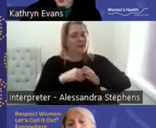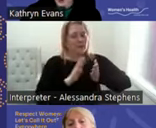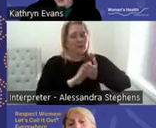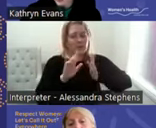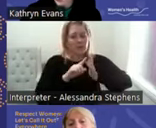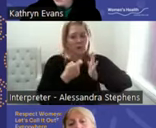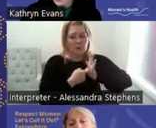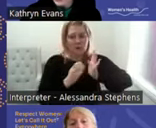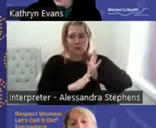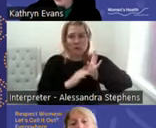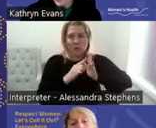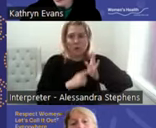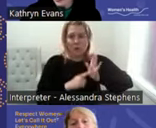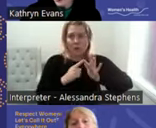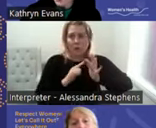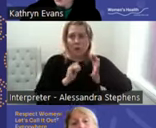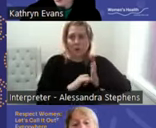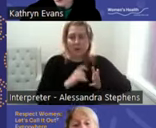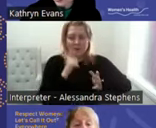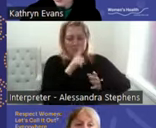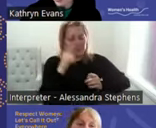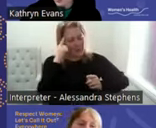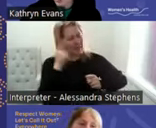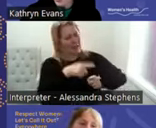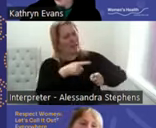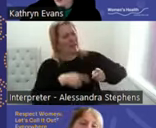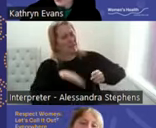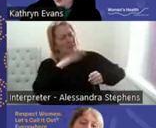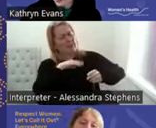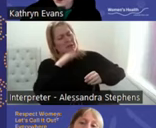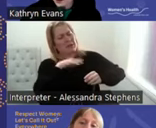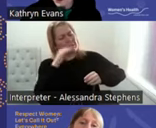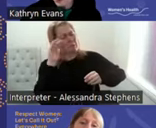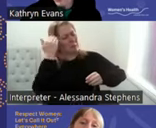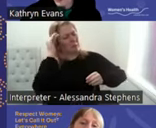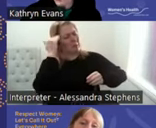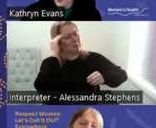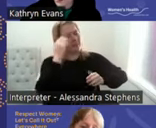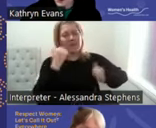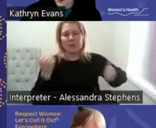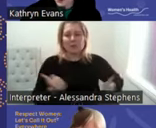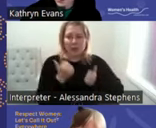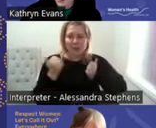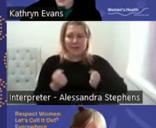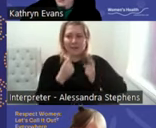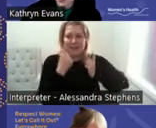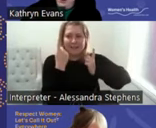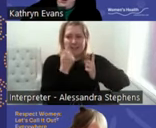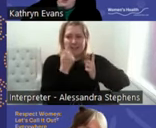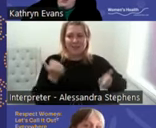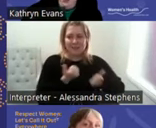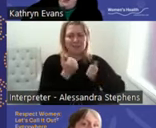there is this thing of suck it up. There's this continuum of lack of understanding or a lack of empathy which is a larger social issue.